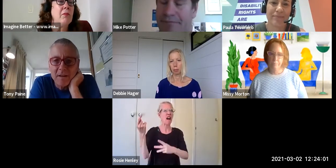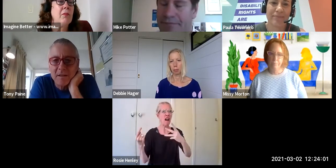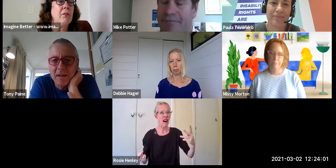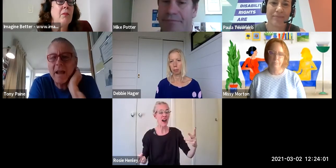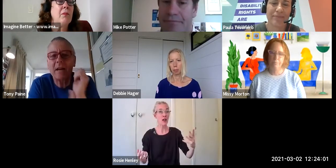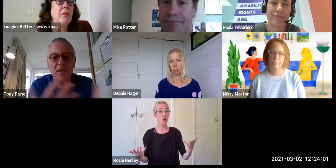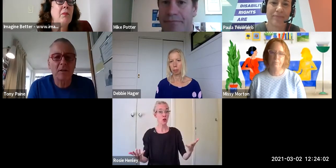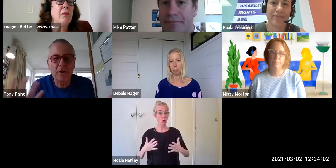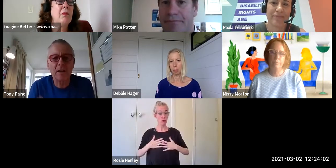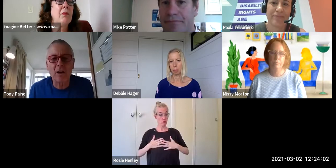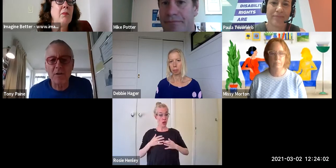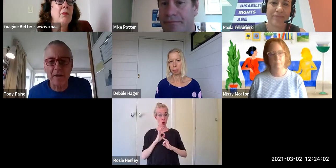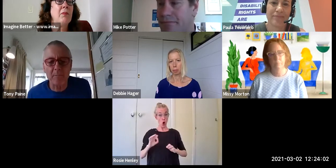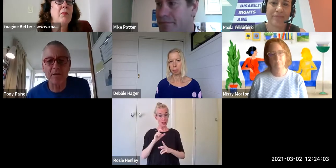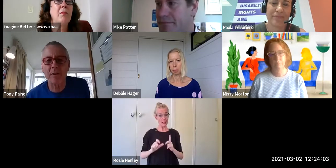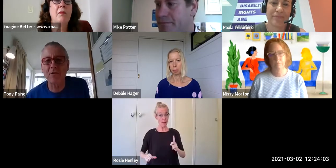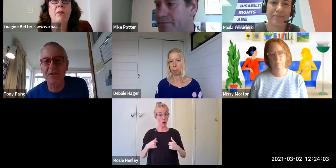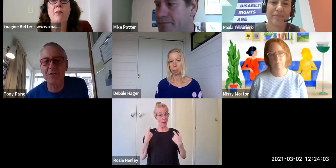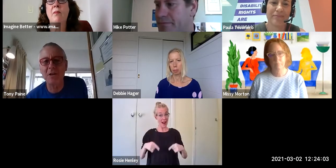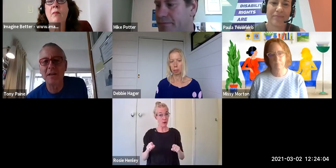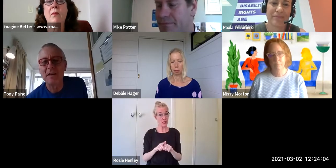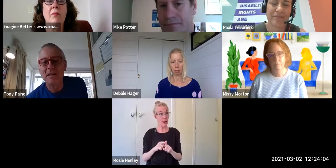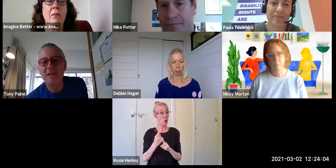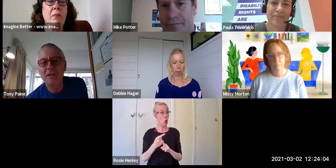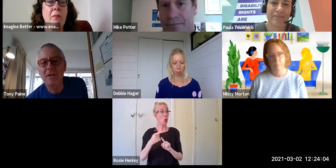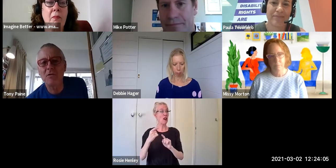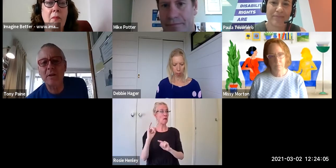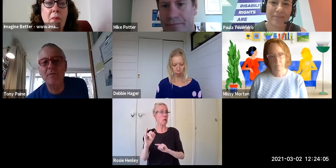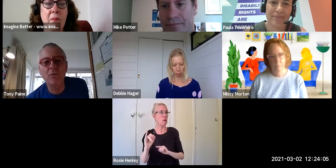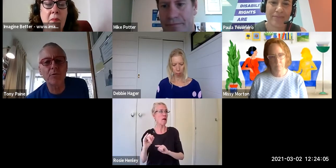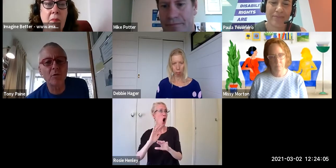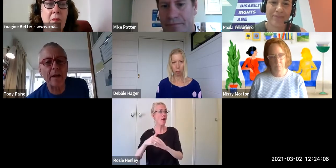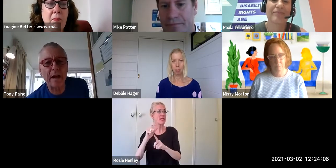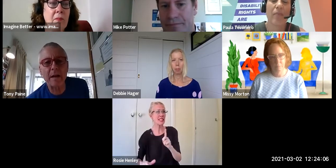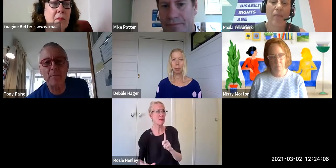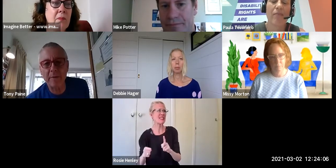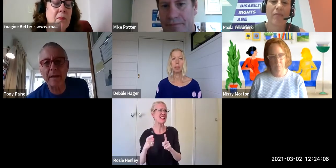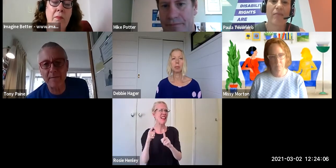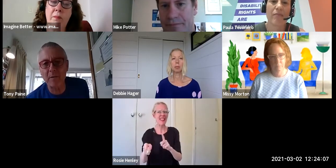how can I do that? I'm so interested in how you must have thought through about how being